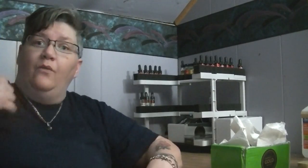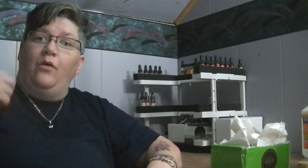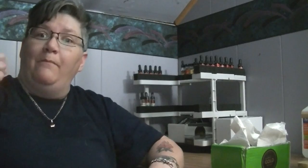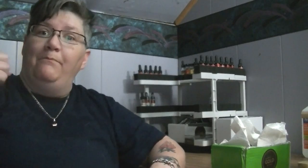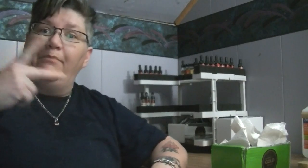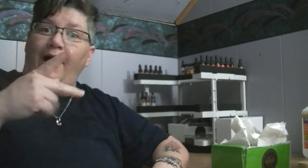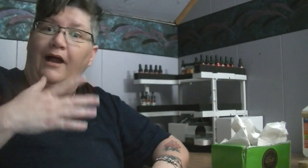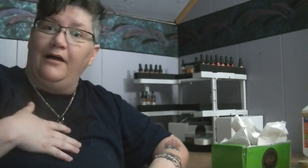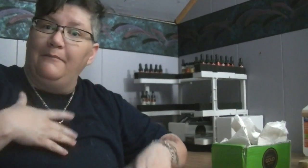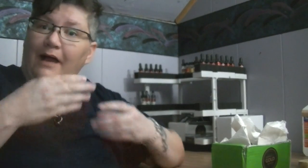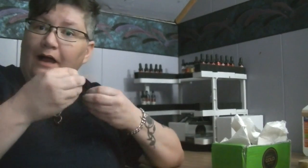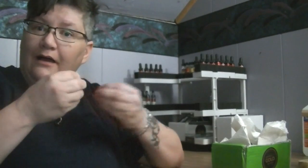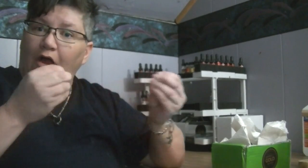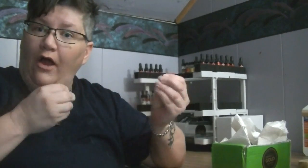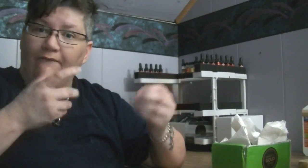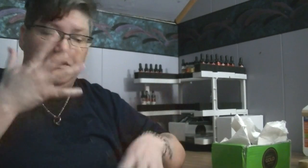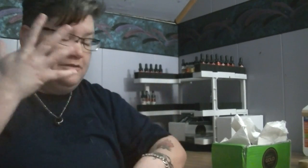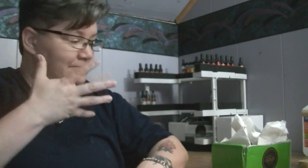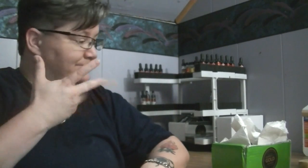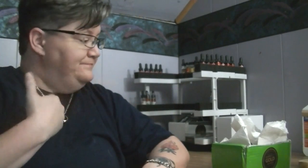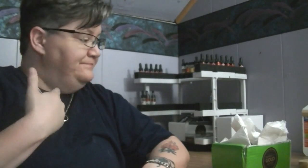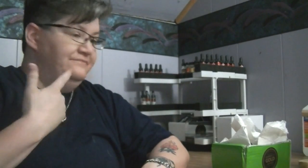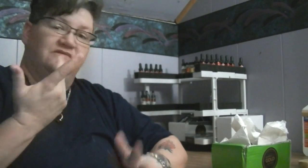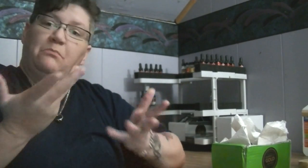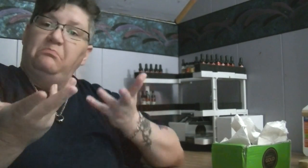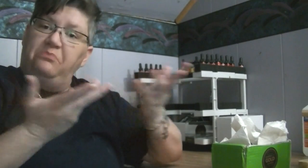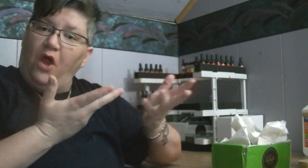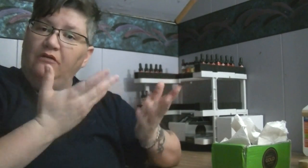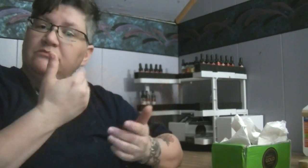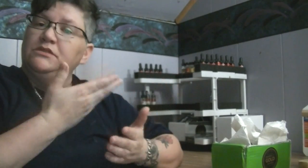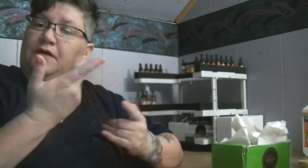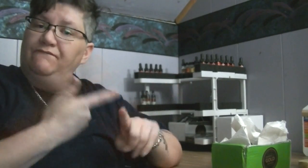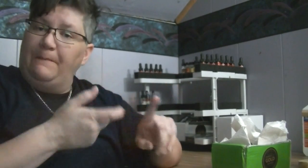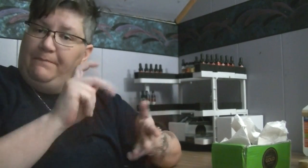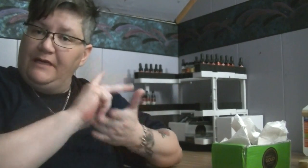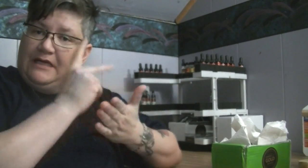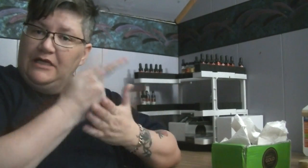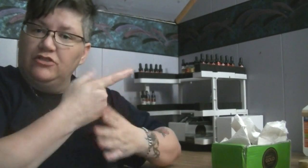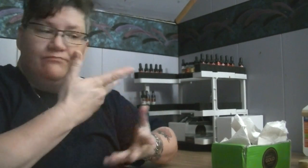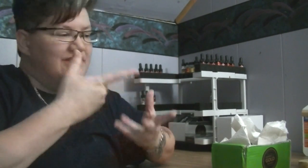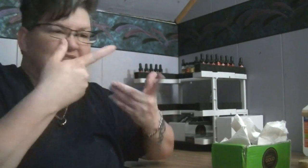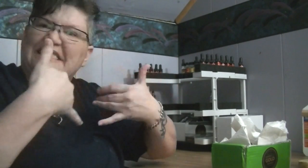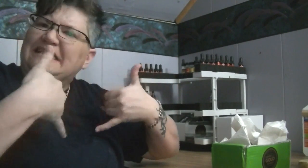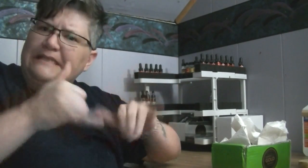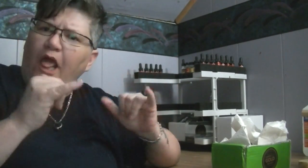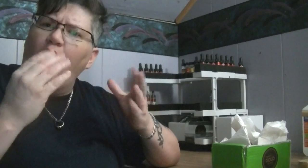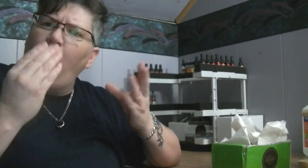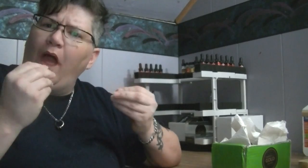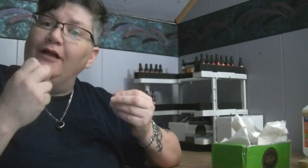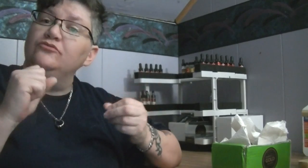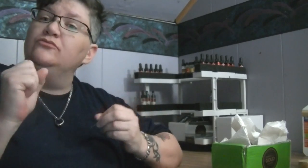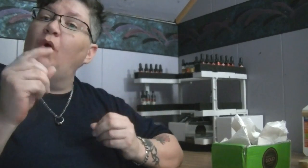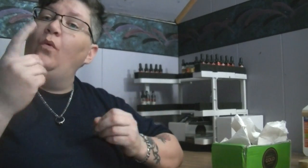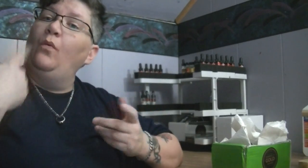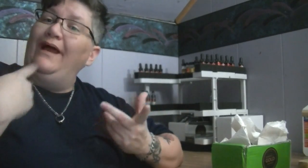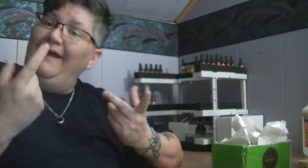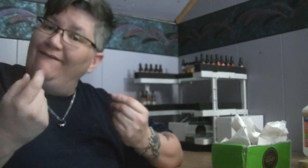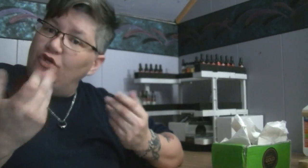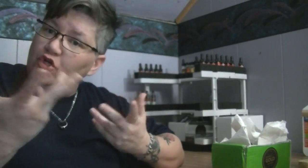Now I'm back to my office I brought stuff from the kitchen They're still wet so what do I have to do?